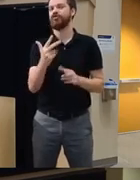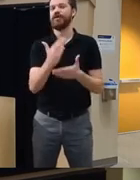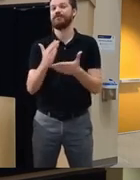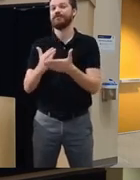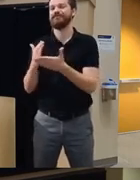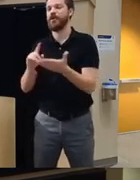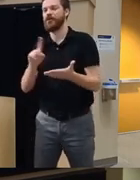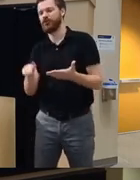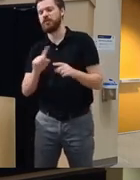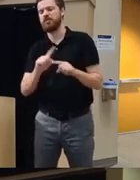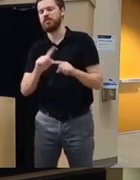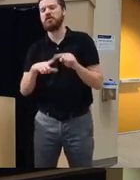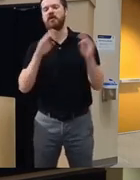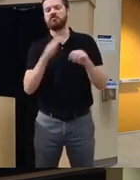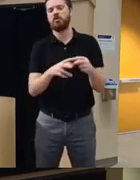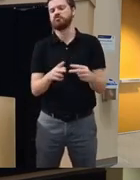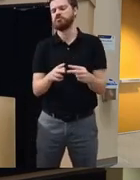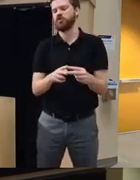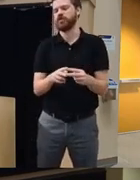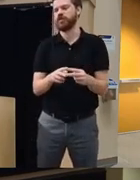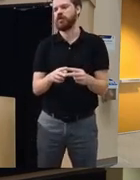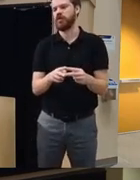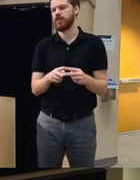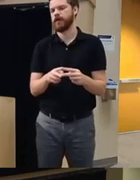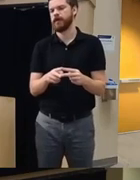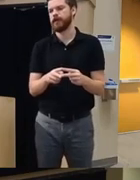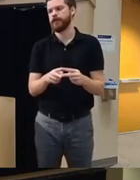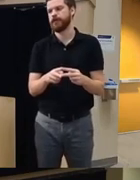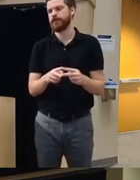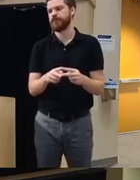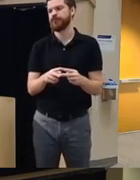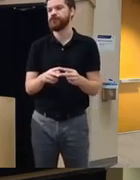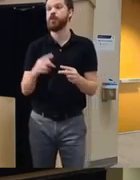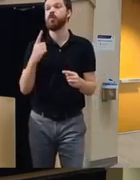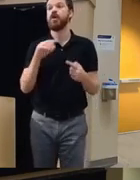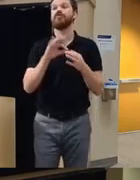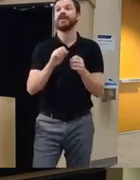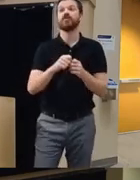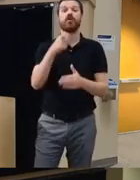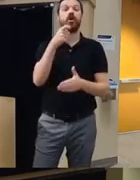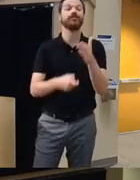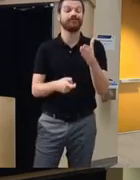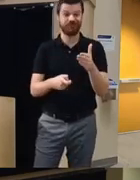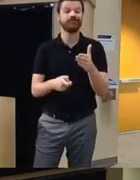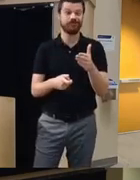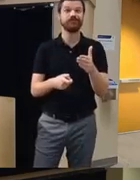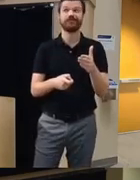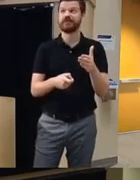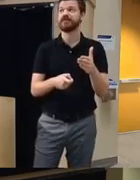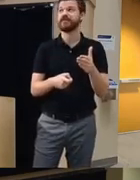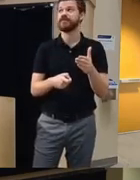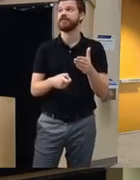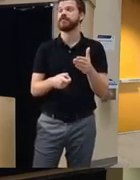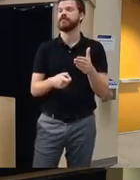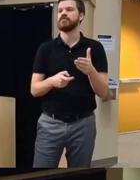focus on the two of them one is related to the cost in relation to you know the concern about